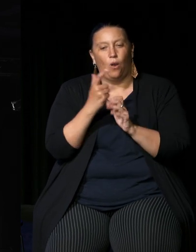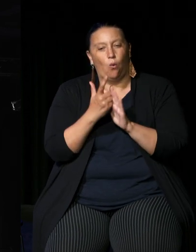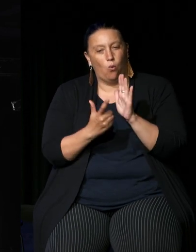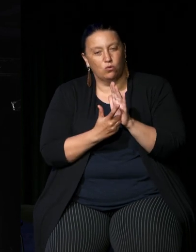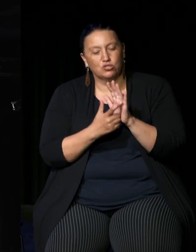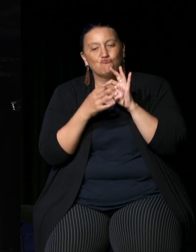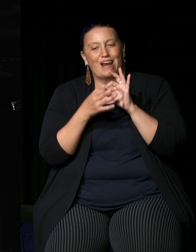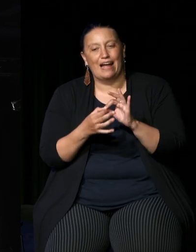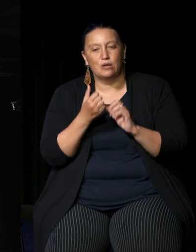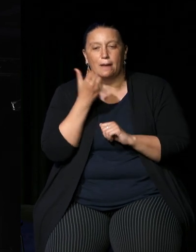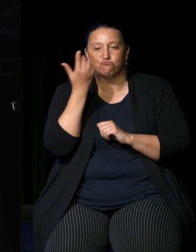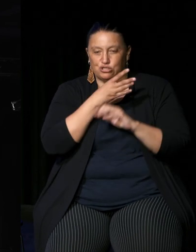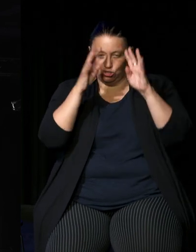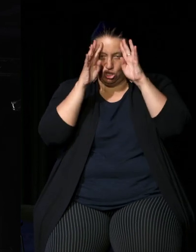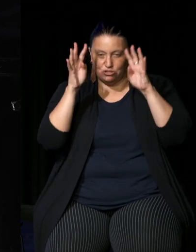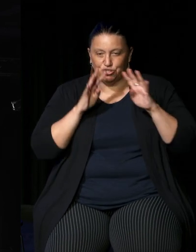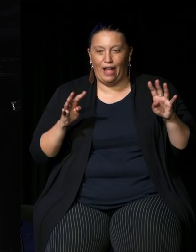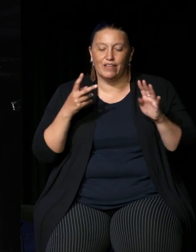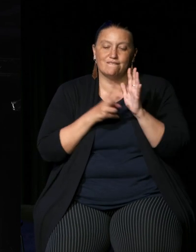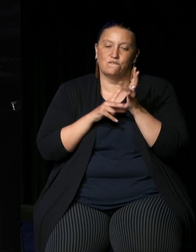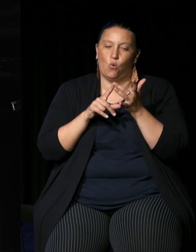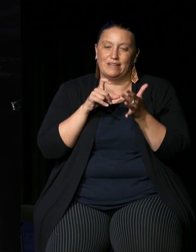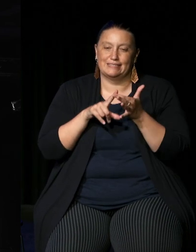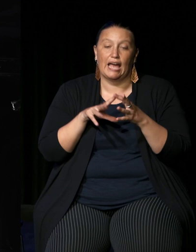to the Aboriginal Torres Strait Islander Voice including its composition functions